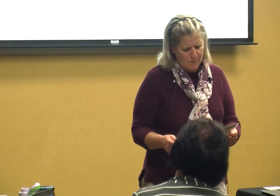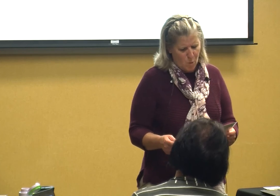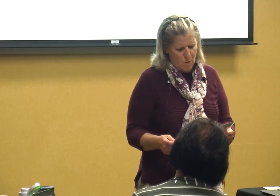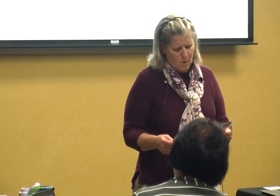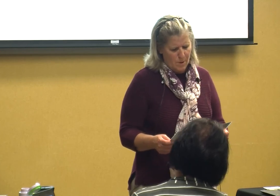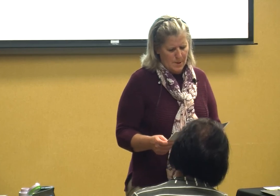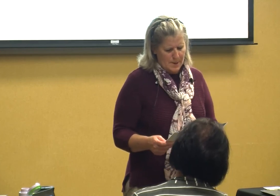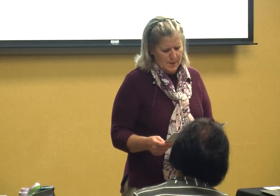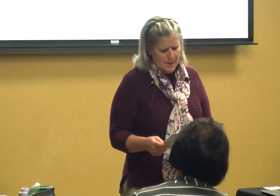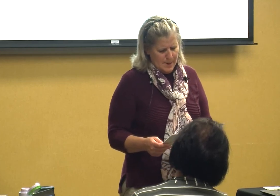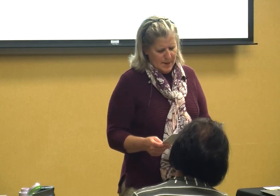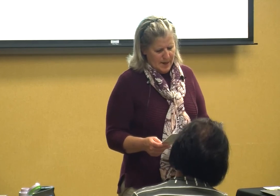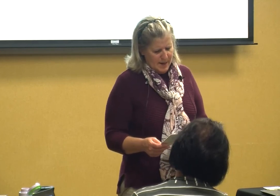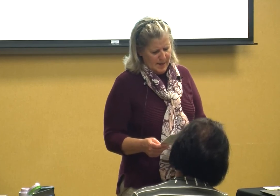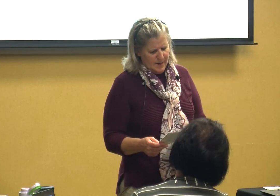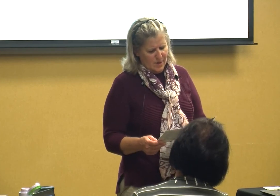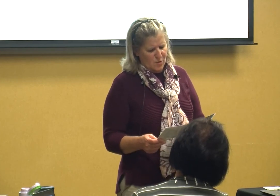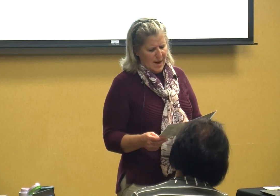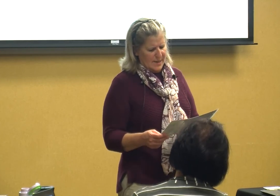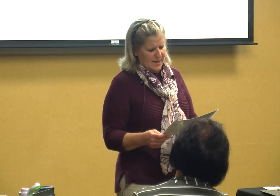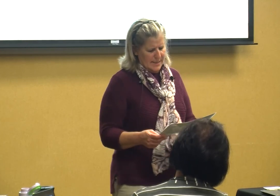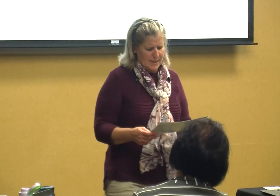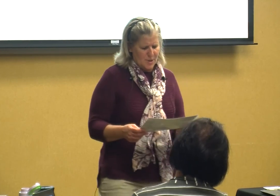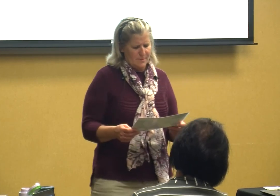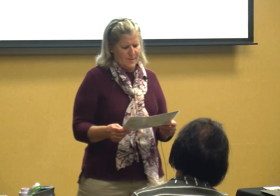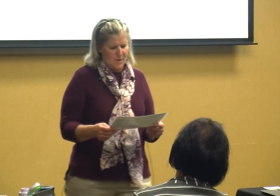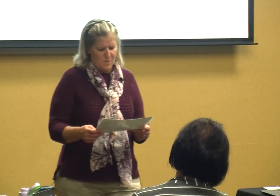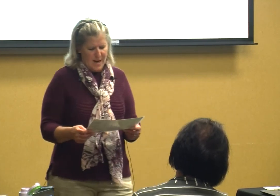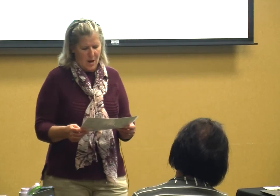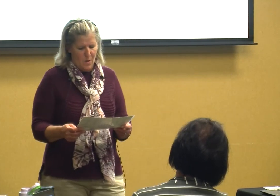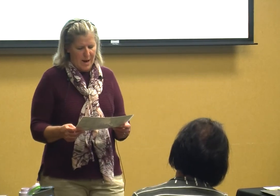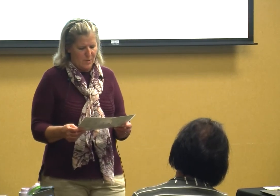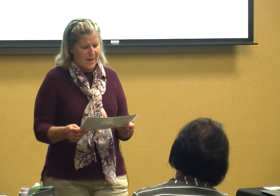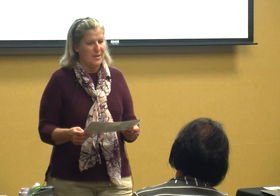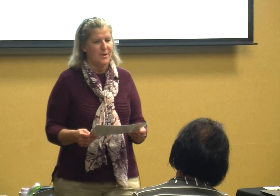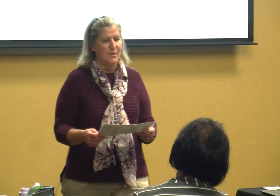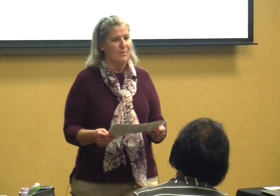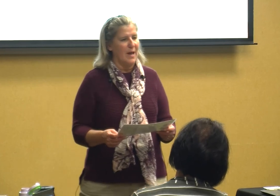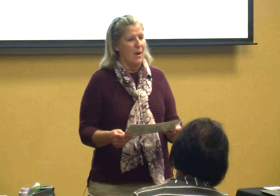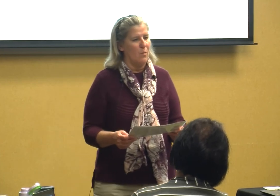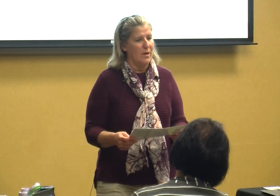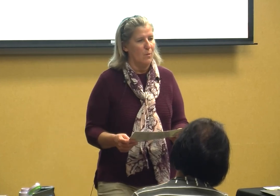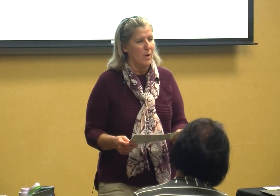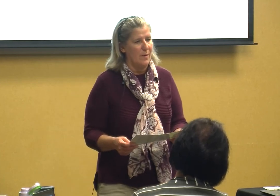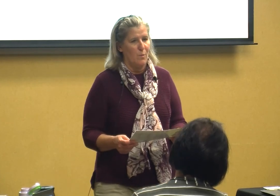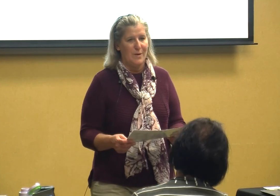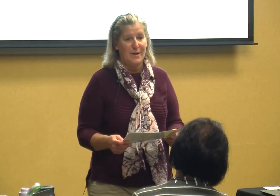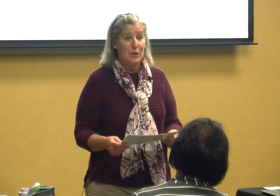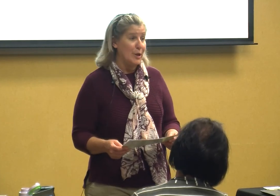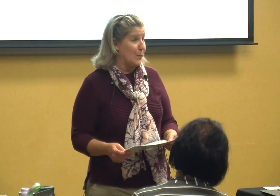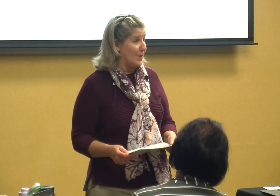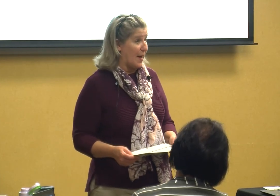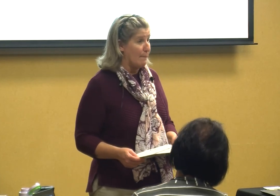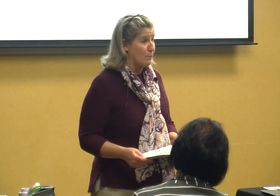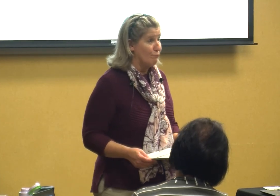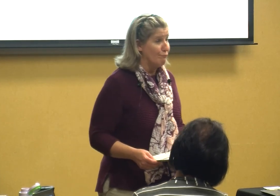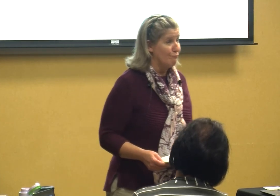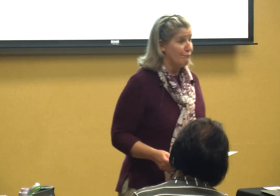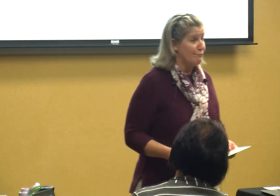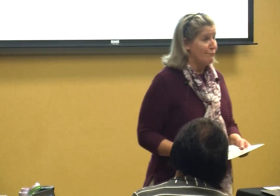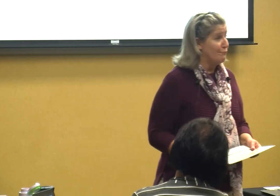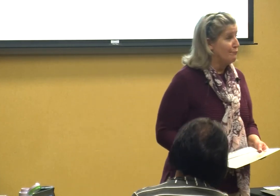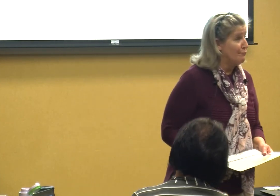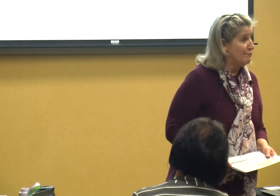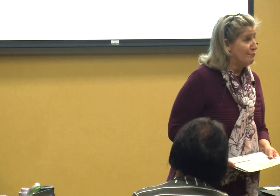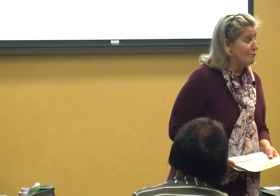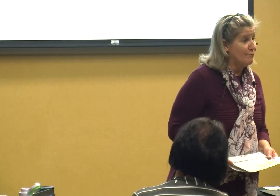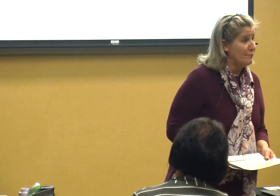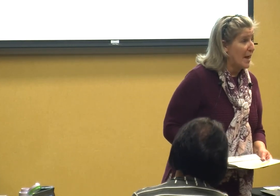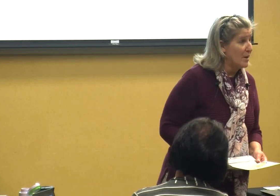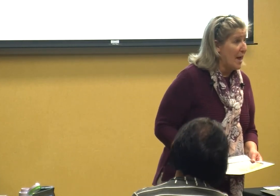more and attracting attention so now how do I do that what what am I going to do with that how do